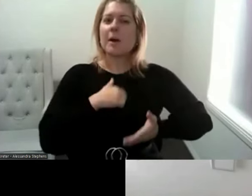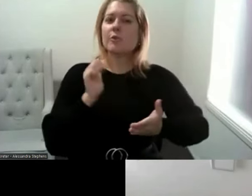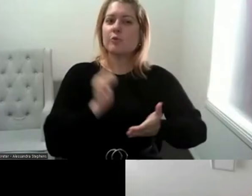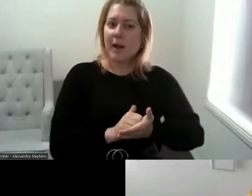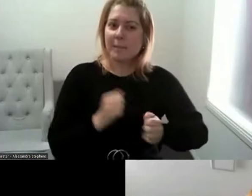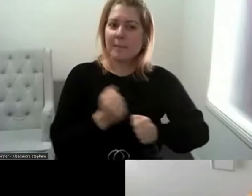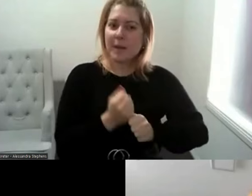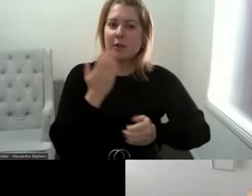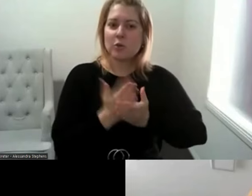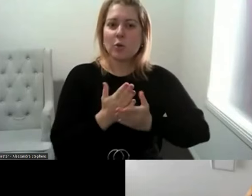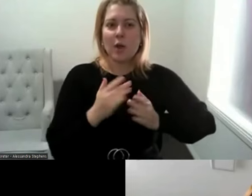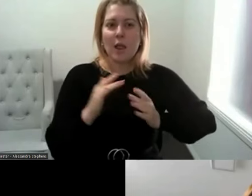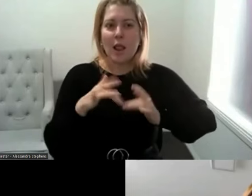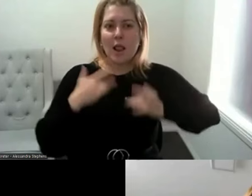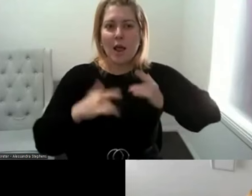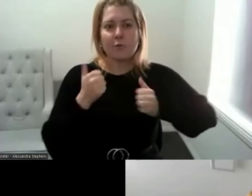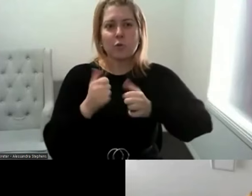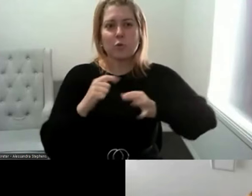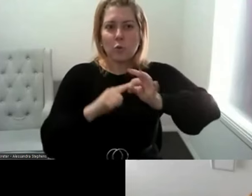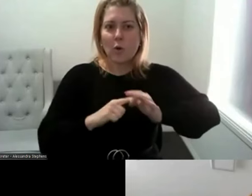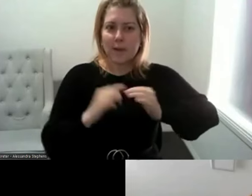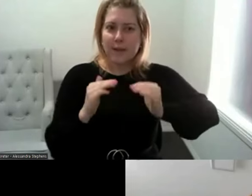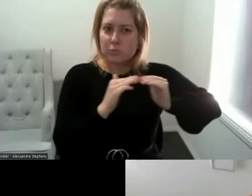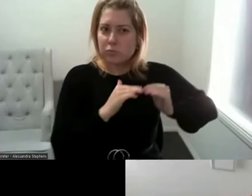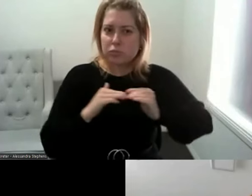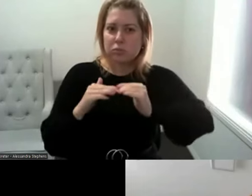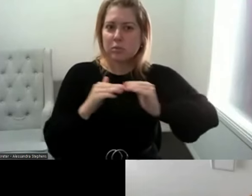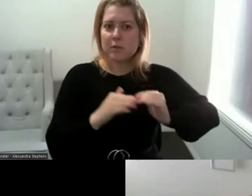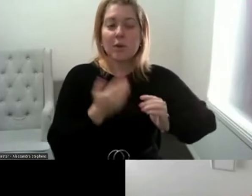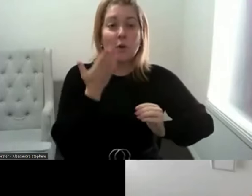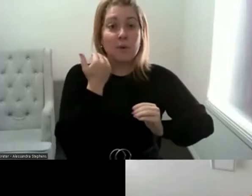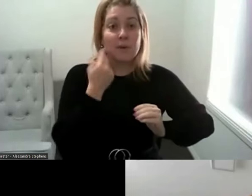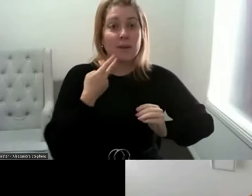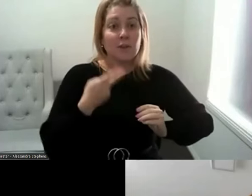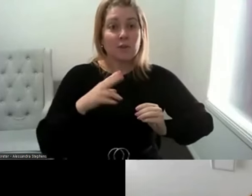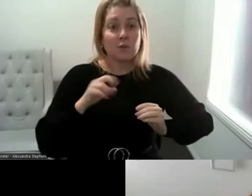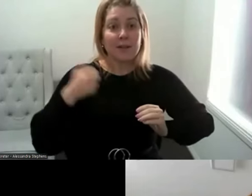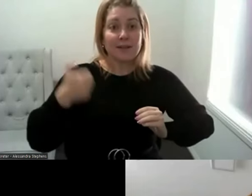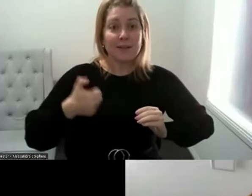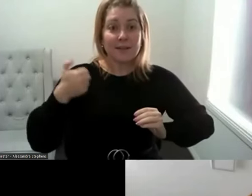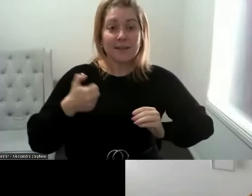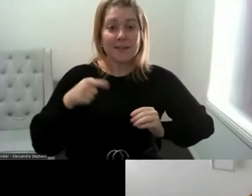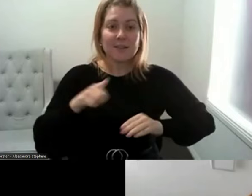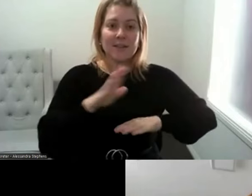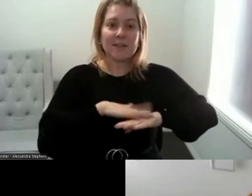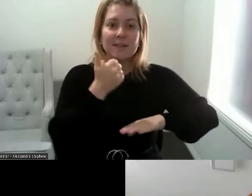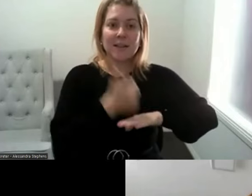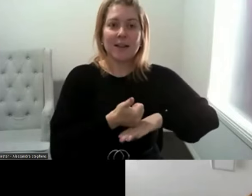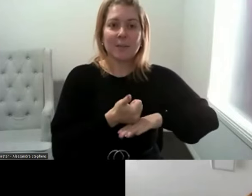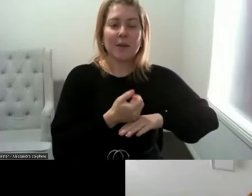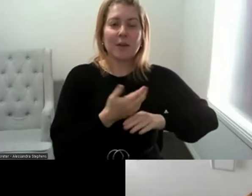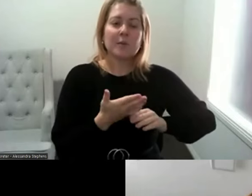In 2016, Anita founded Thrive Rehab, a small team of occupational therapists and